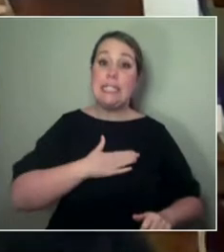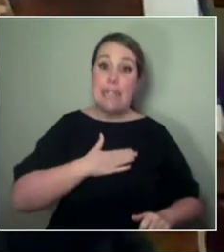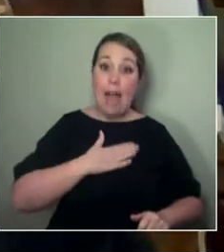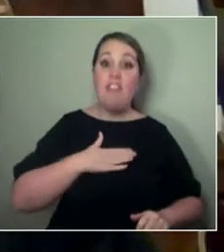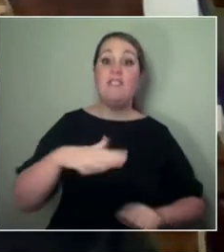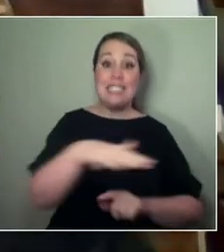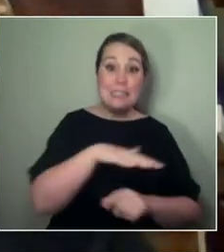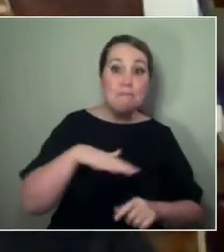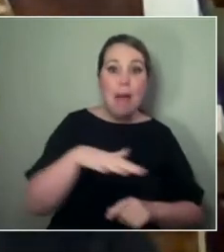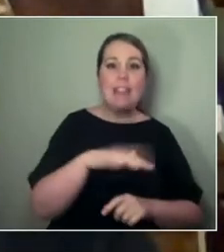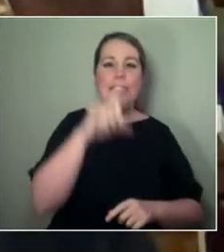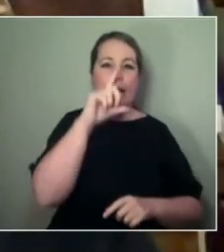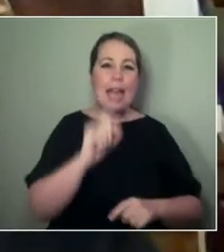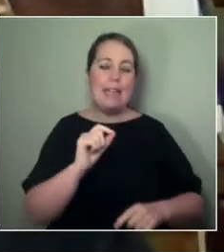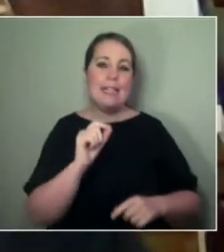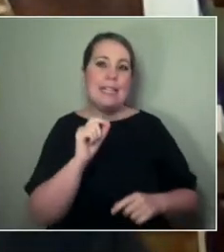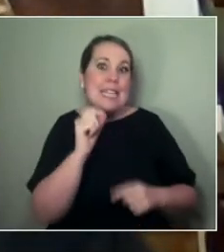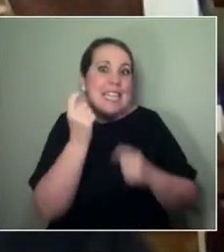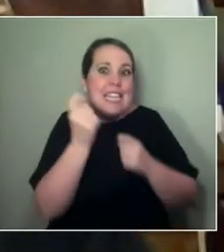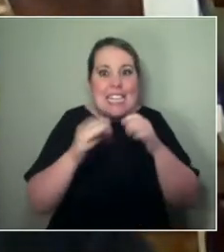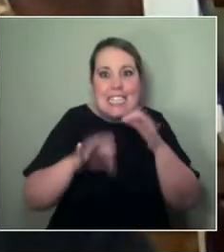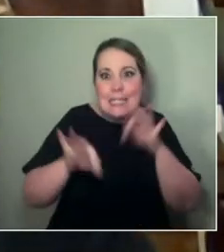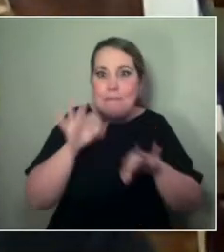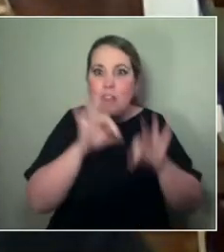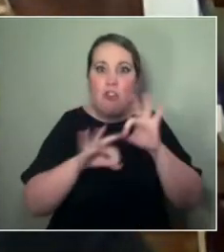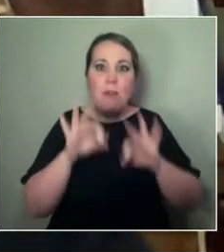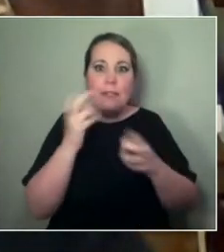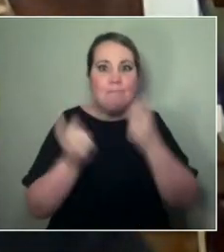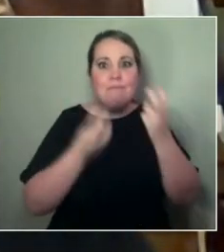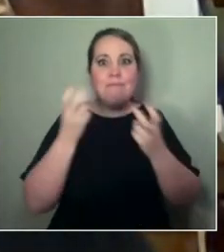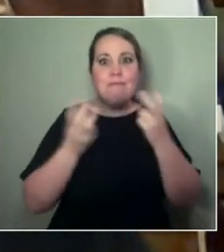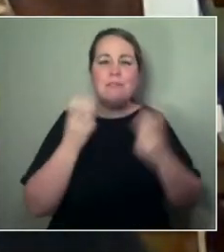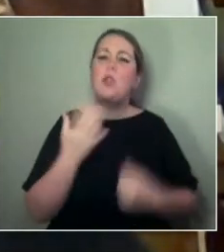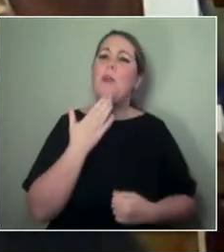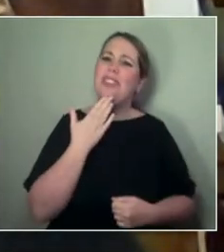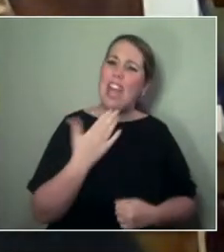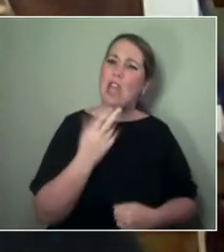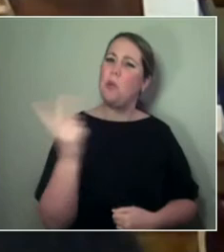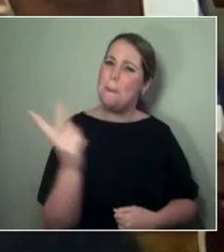and to take those risks, so I thank you for being that conduit for them.